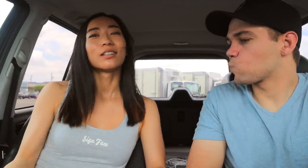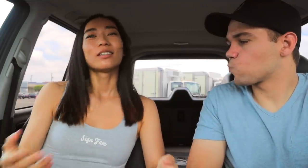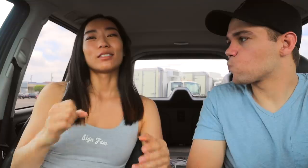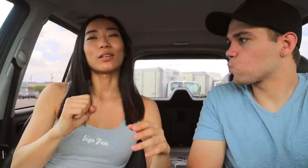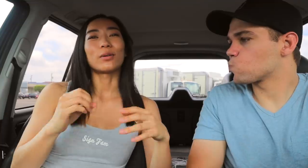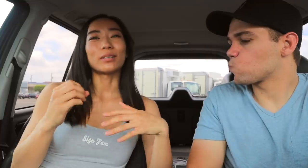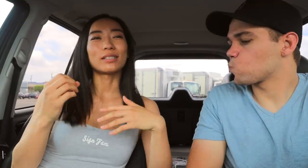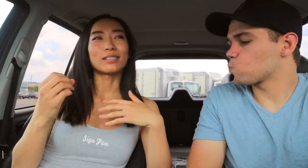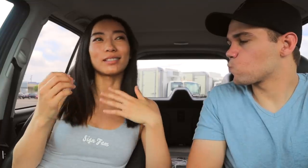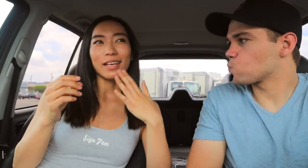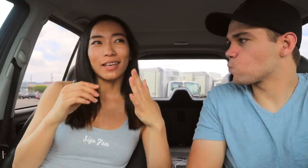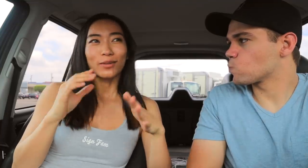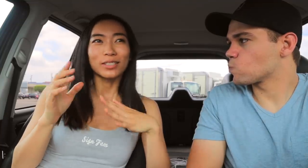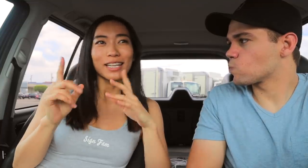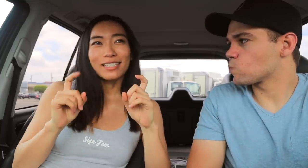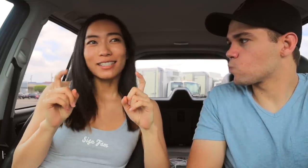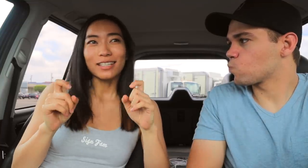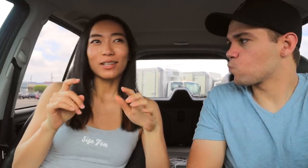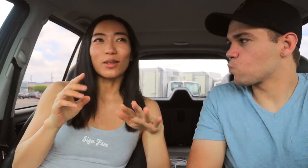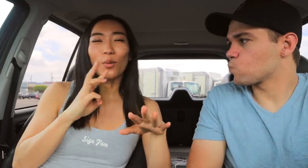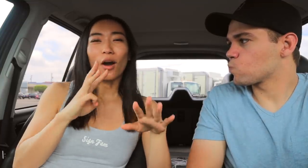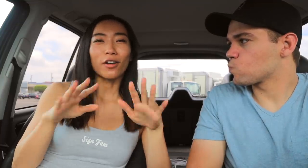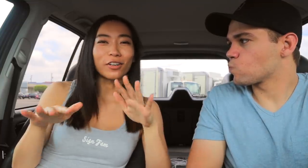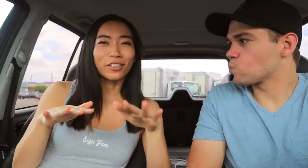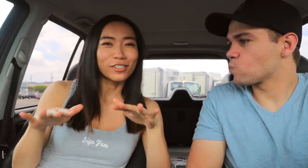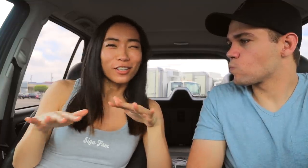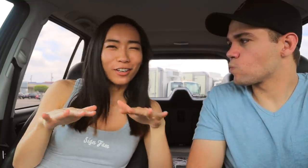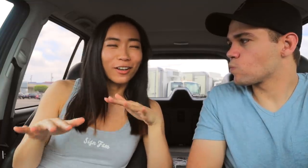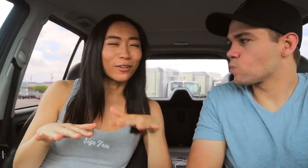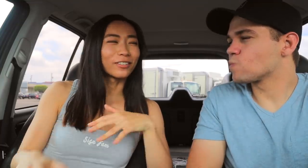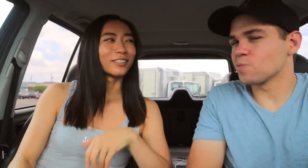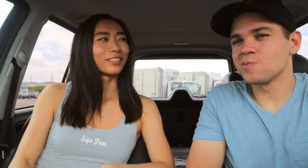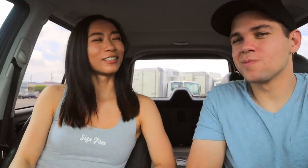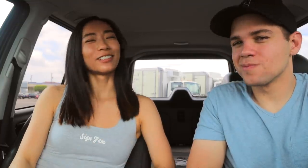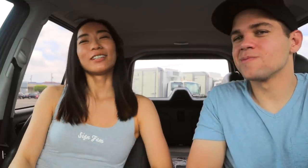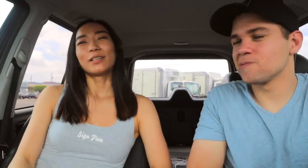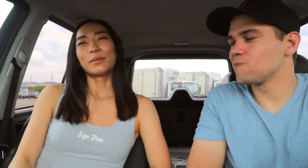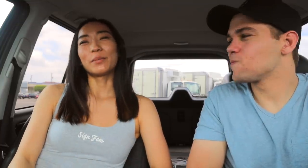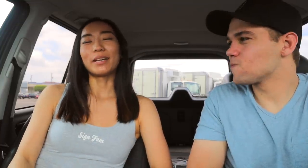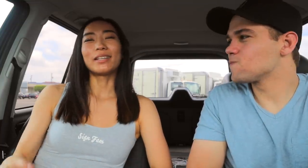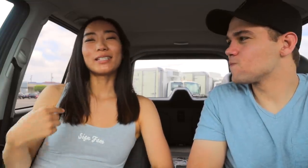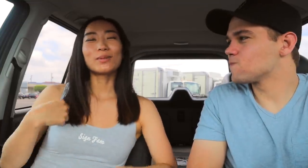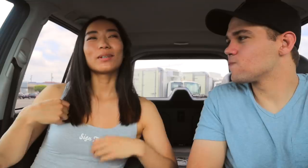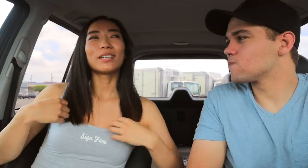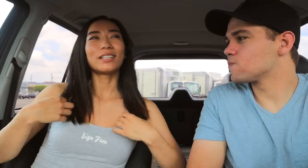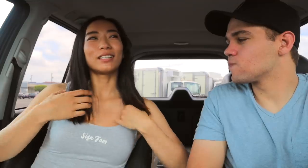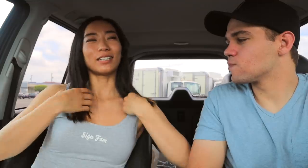So it's like we're testing the waters, you know But this one,